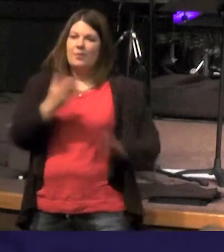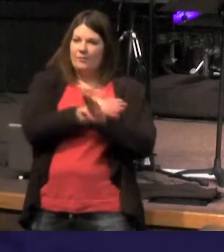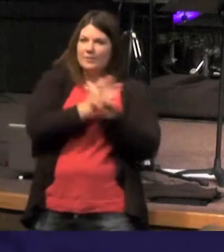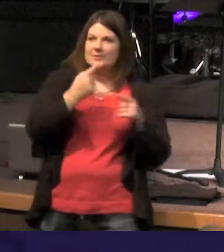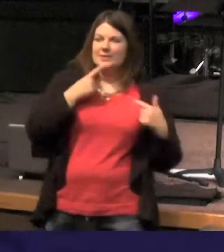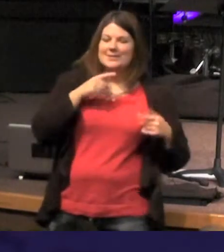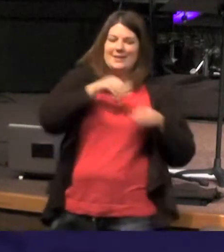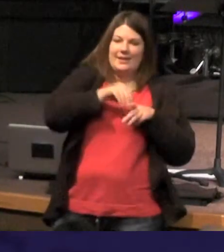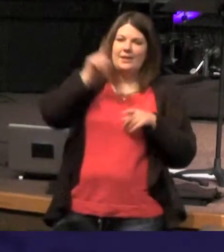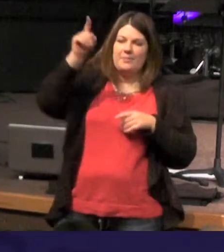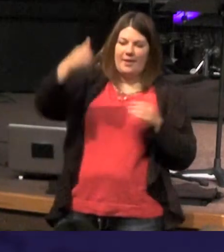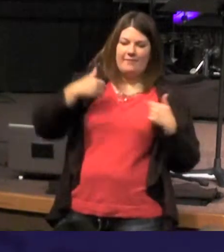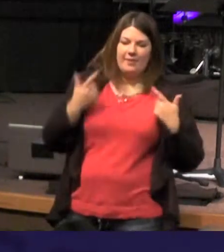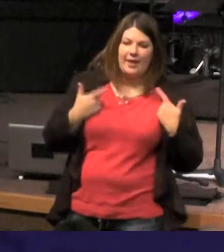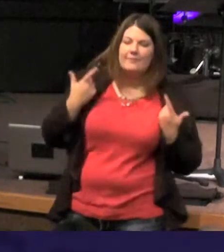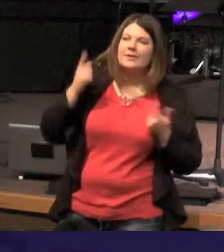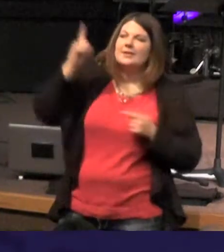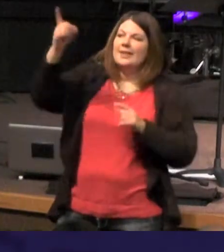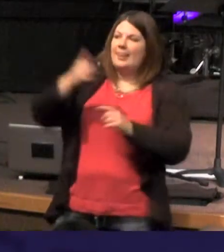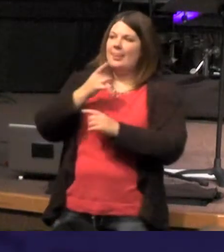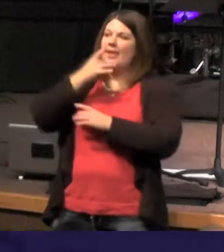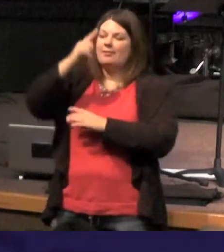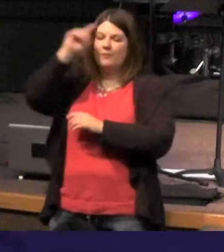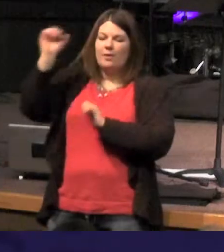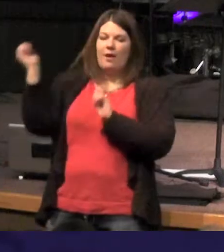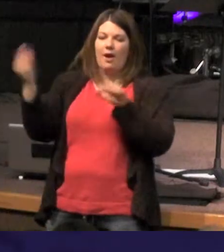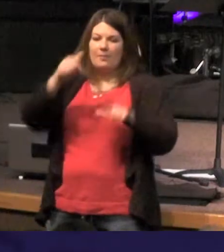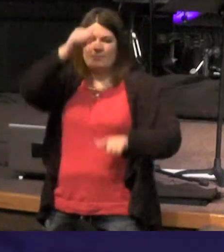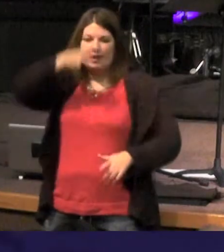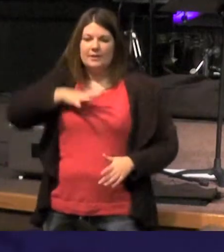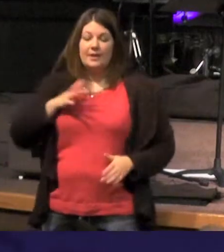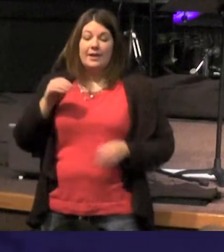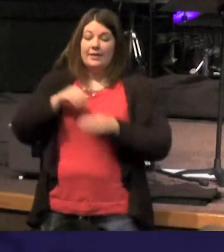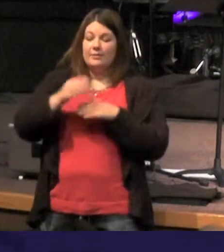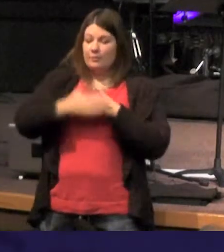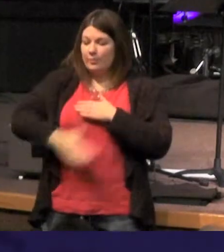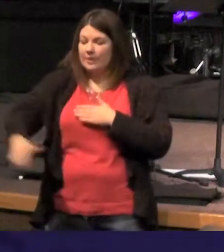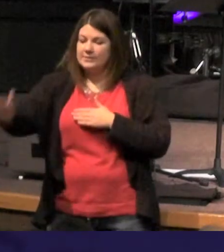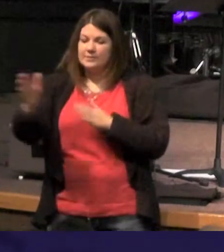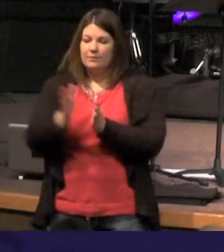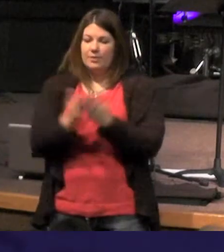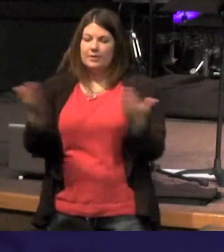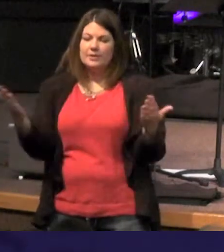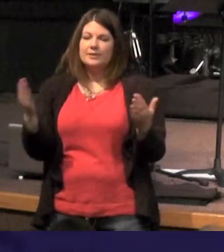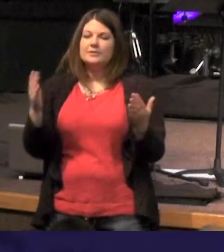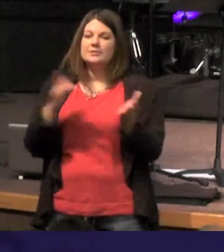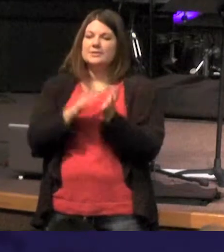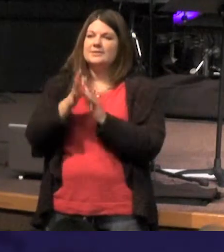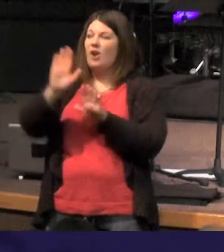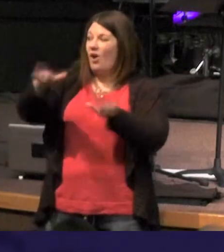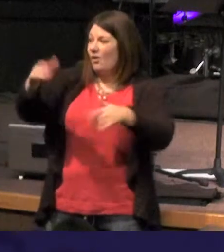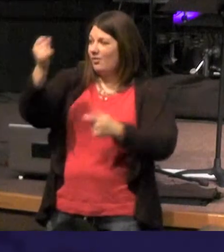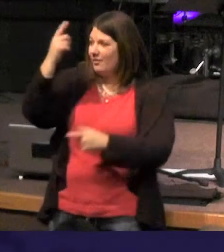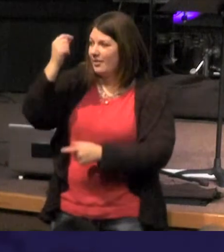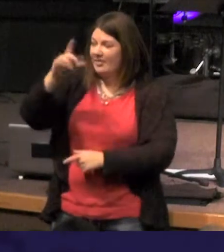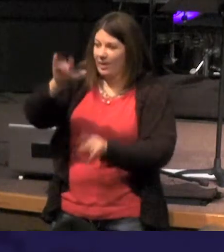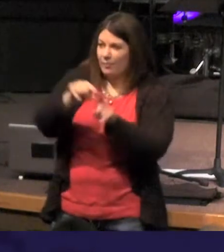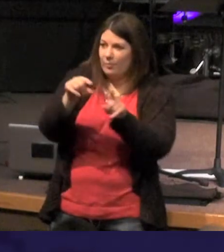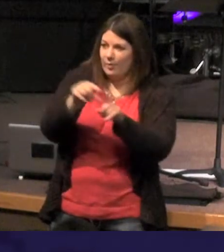life and he was the light of all men and then through the rest the book Jesus going to come back and say oh yeah by the way that Word was with God